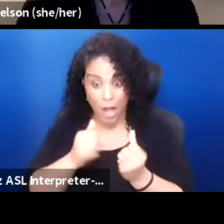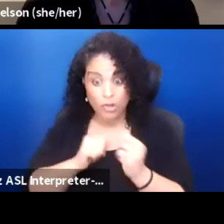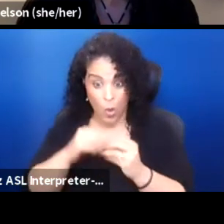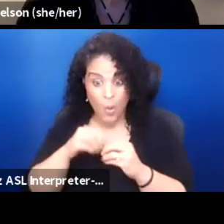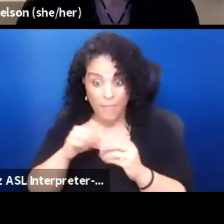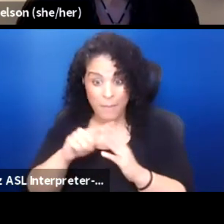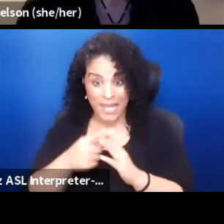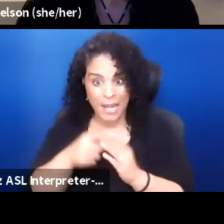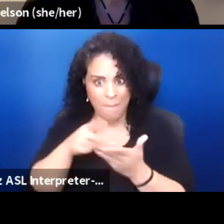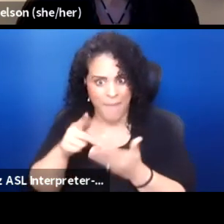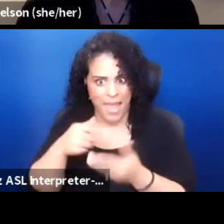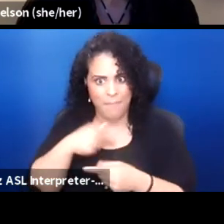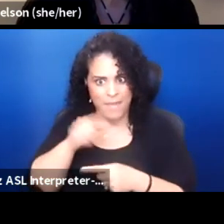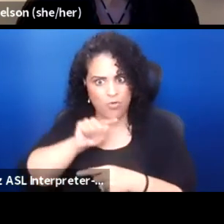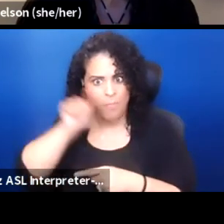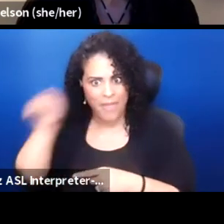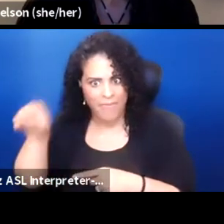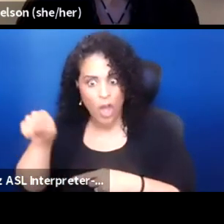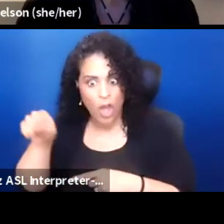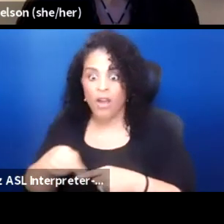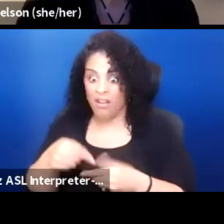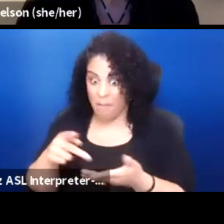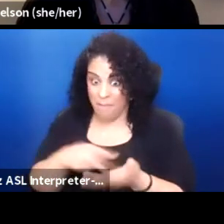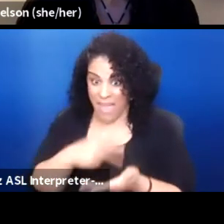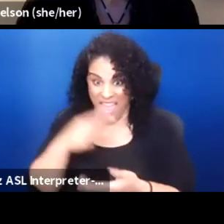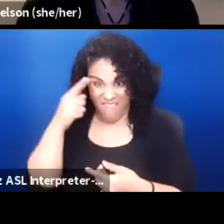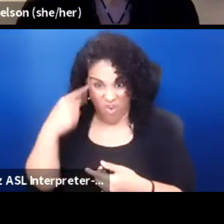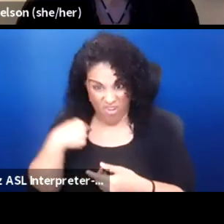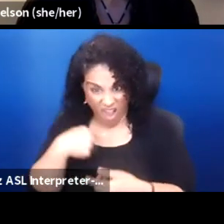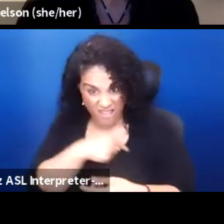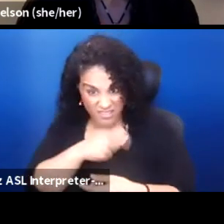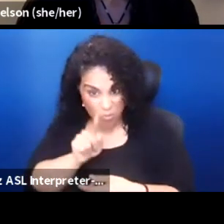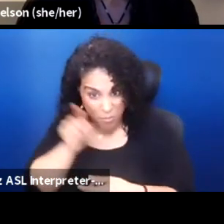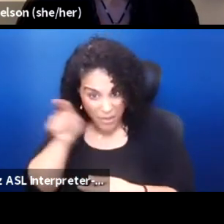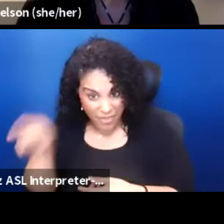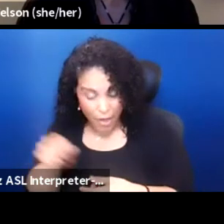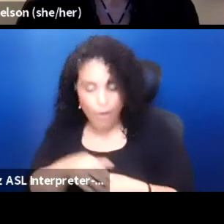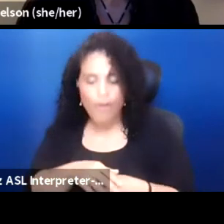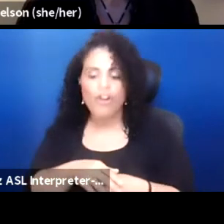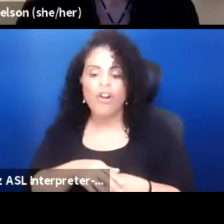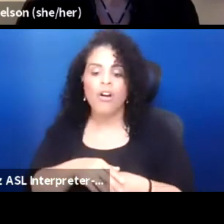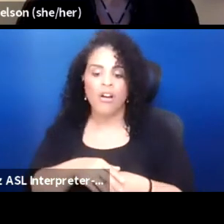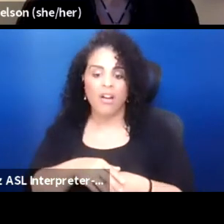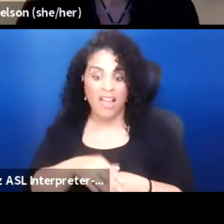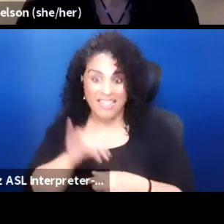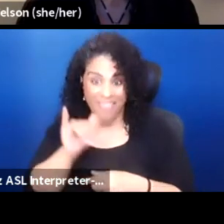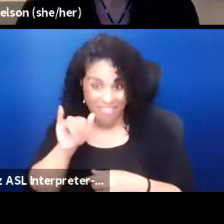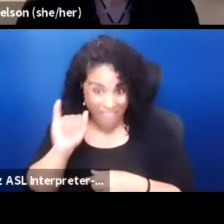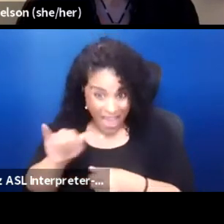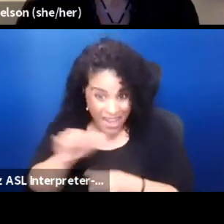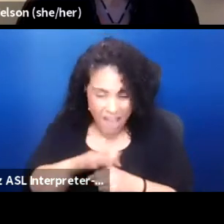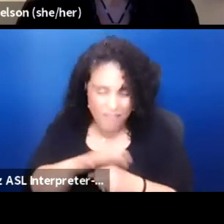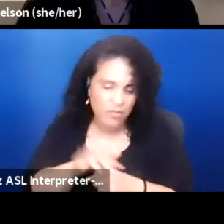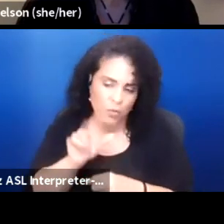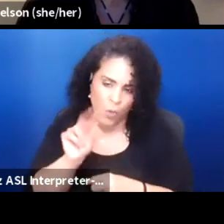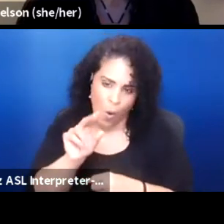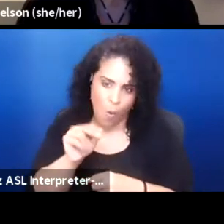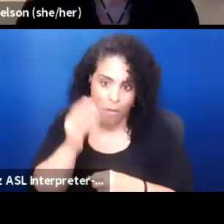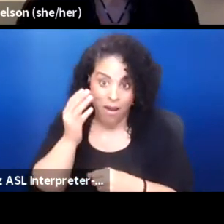which was great paid indigenous productions to be there. Is that enough? Absolutely not, because I still made them money, you know,